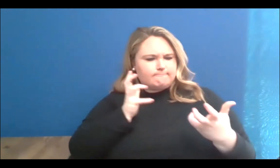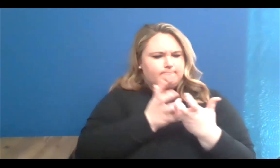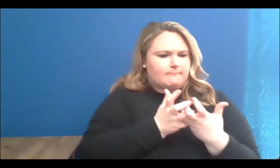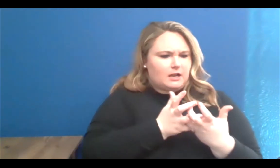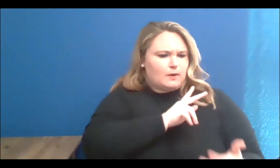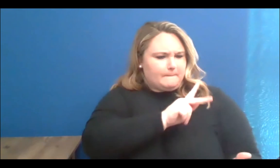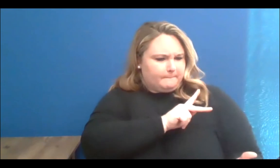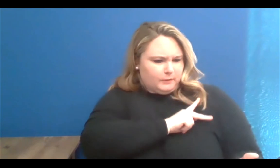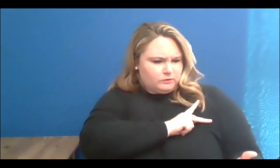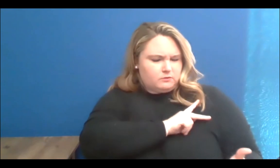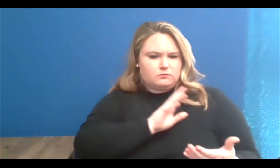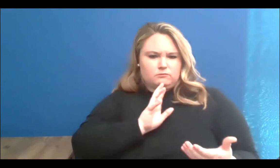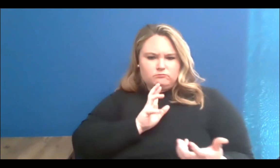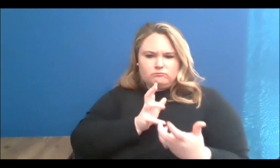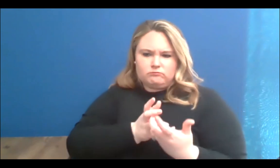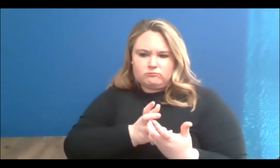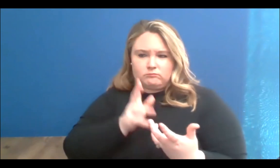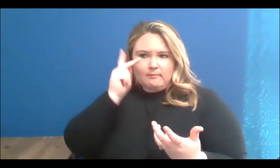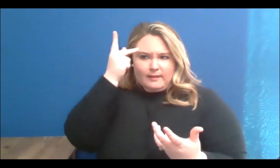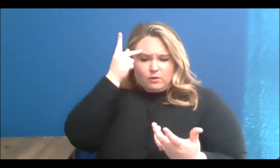the social, and the political.